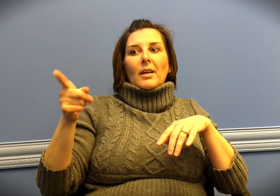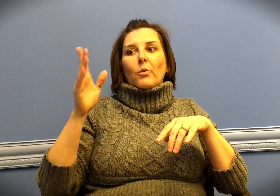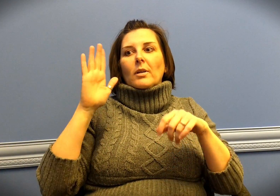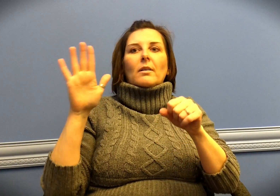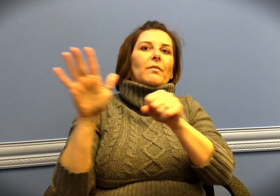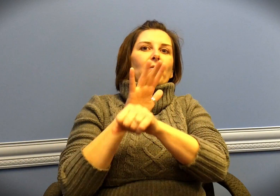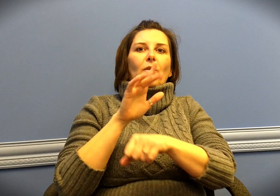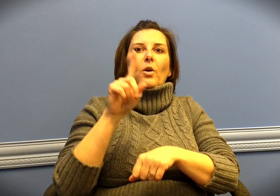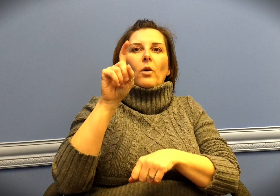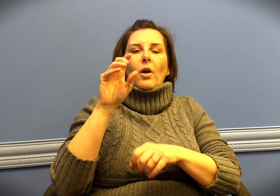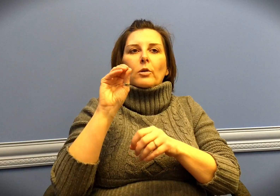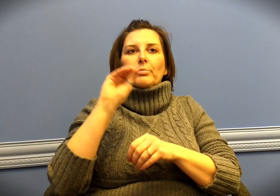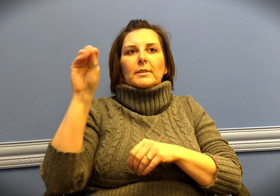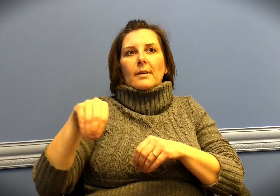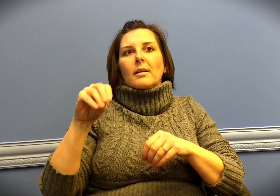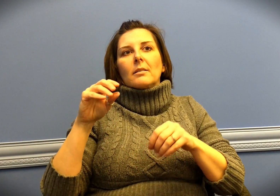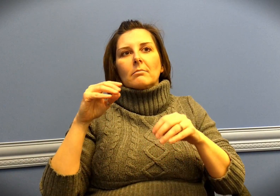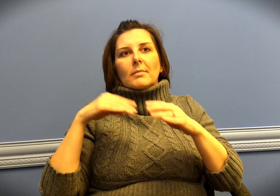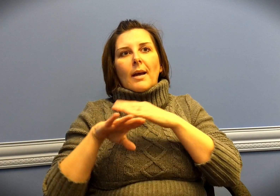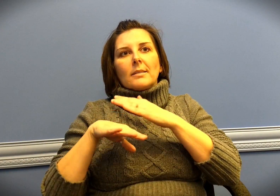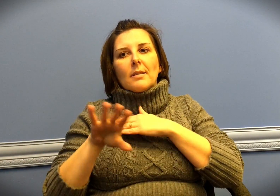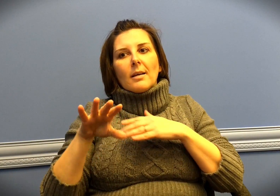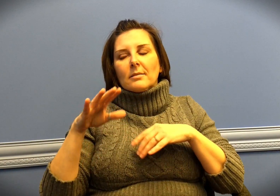they will have 100% full access.